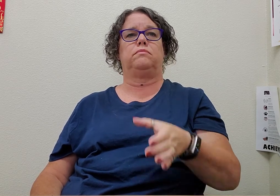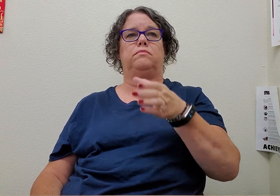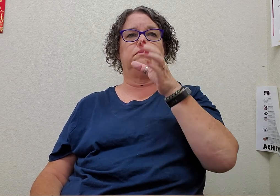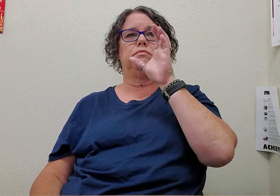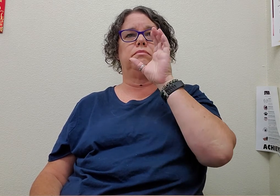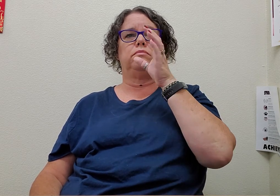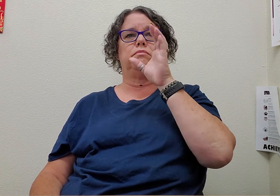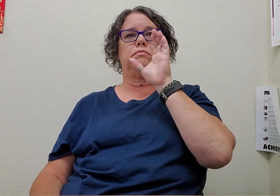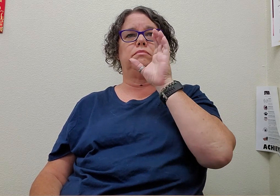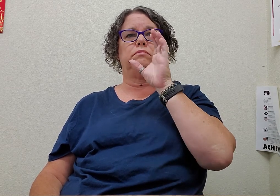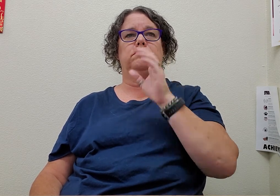drink